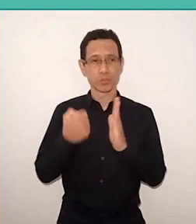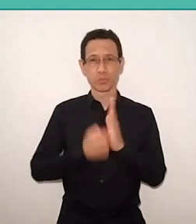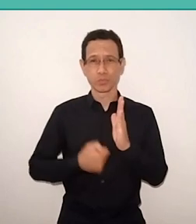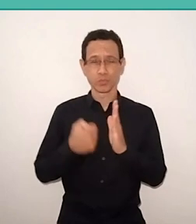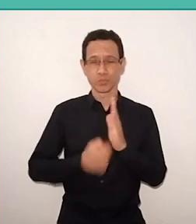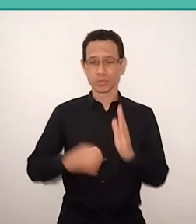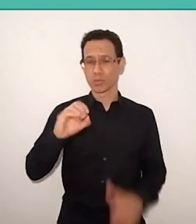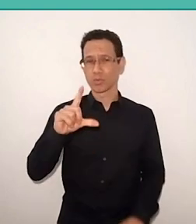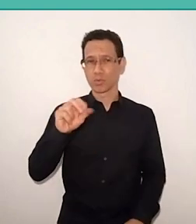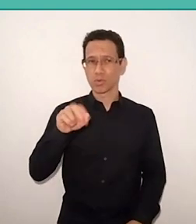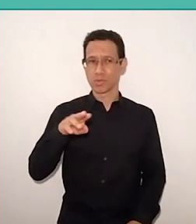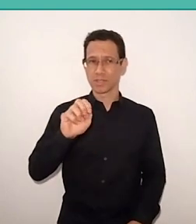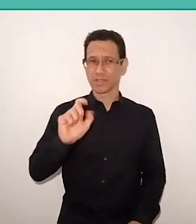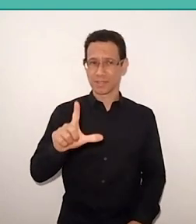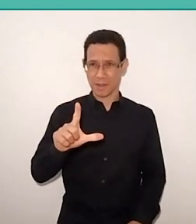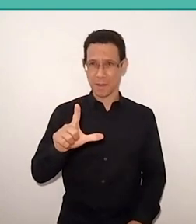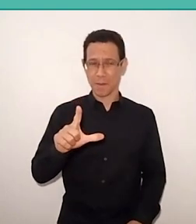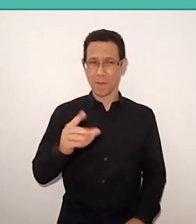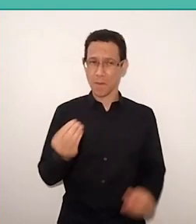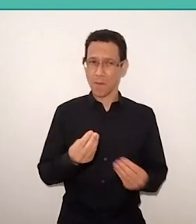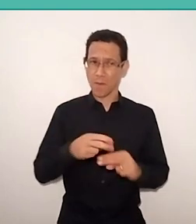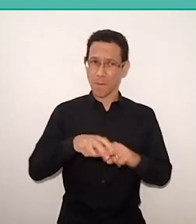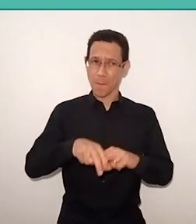is an important intellectual reference.